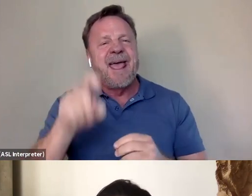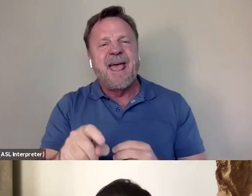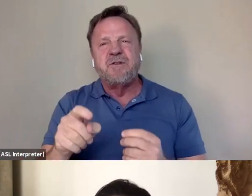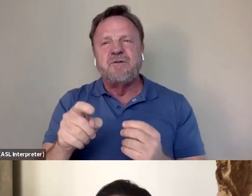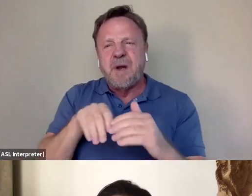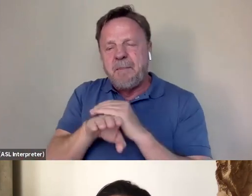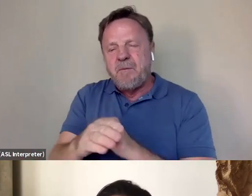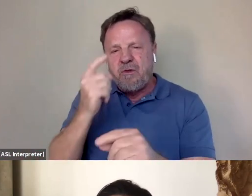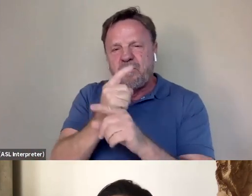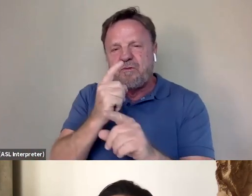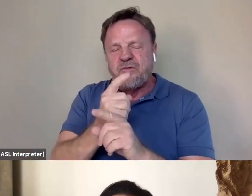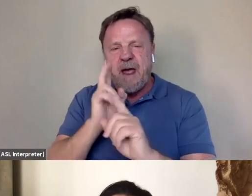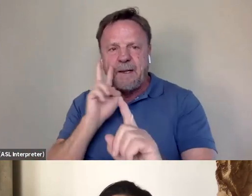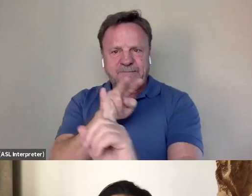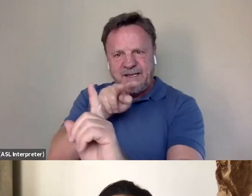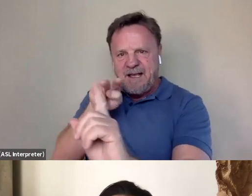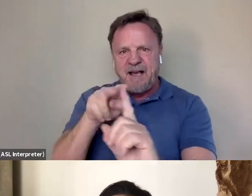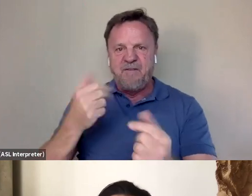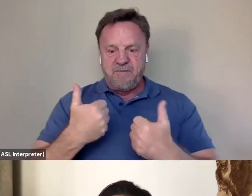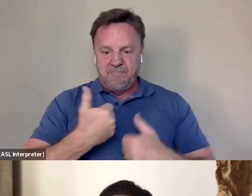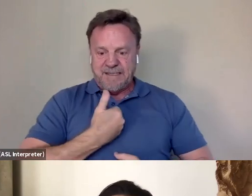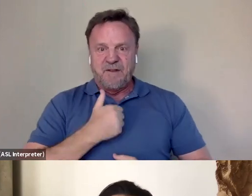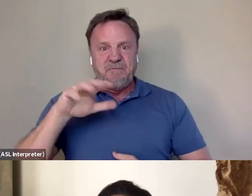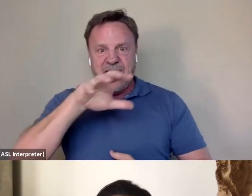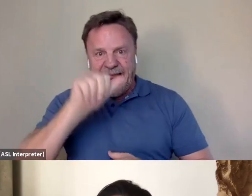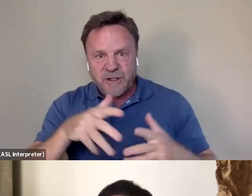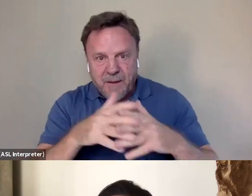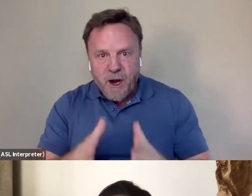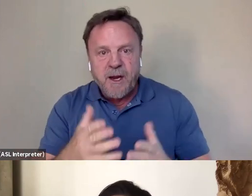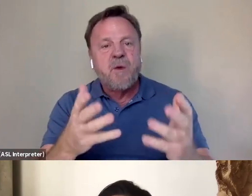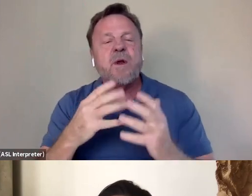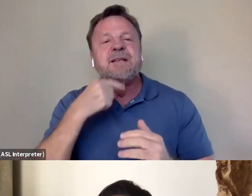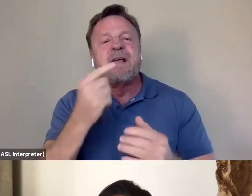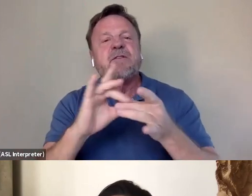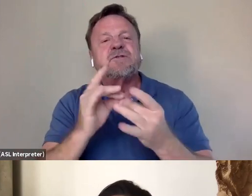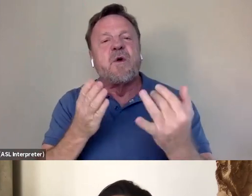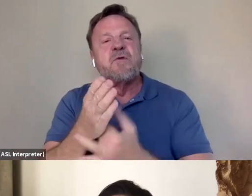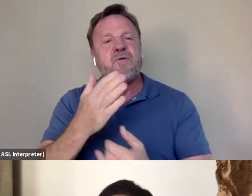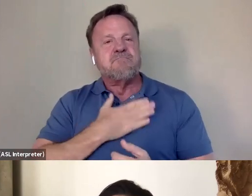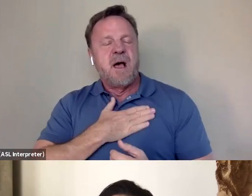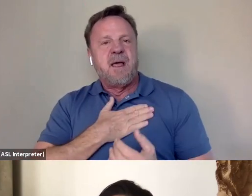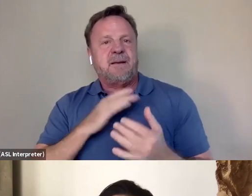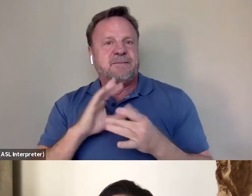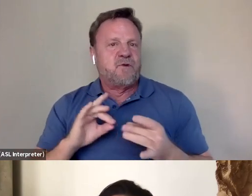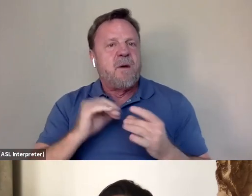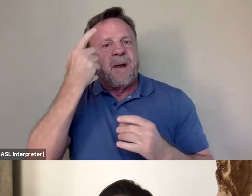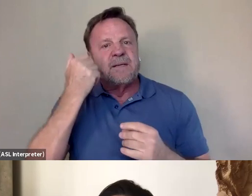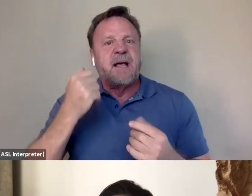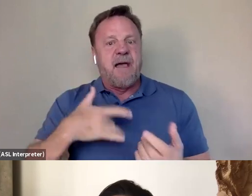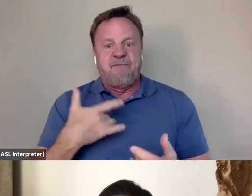and perspective of being an Asian-American and wanting to tell it through that lens, because it was something that I felt like I could only tell